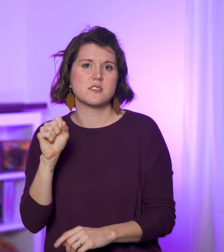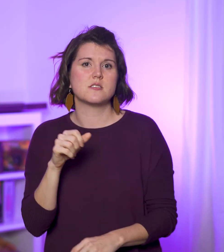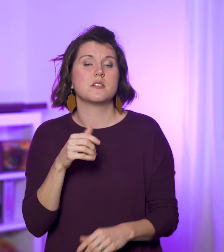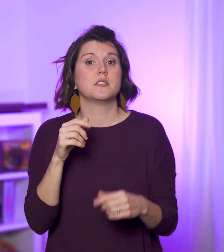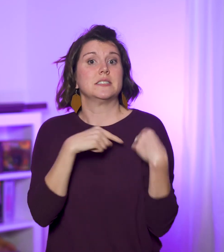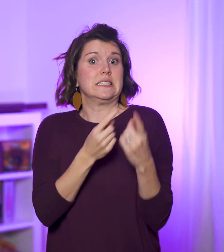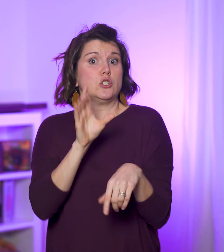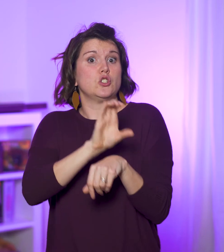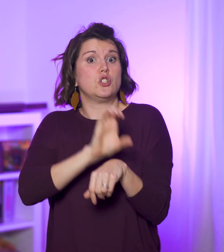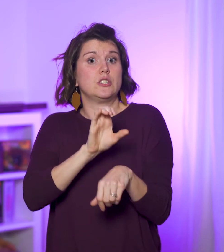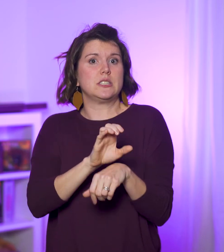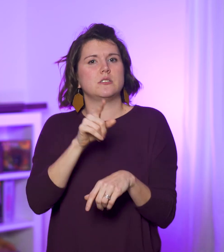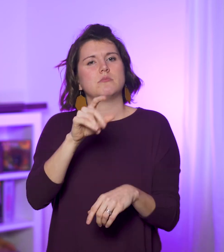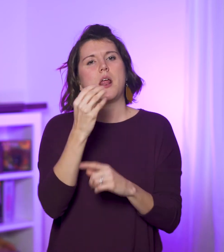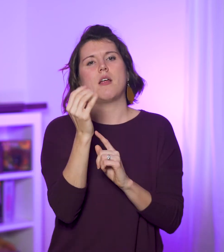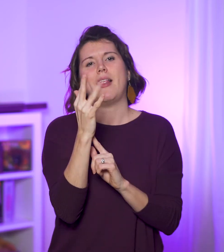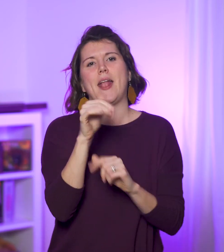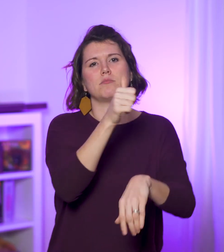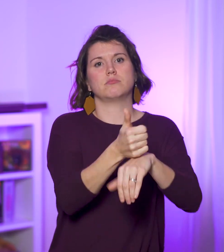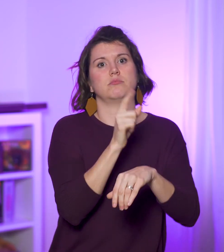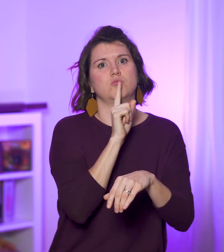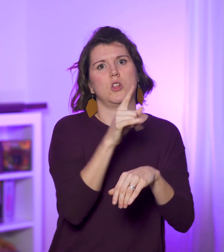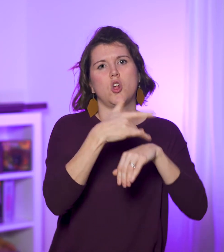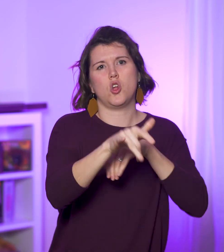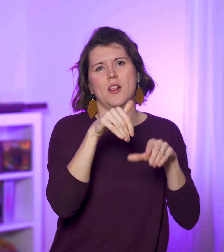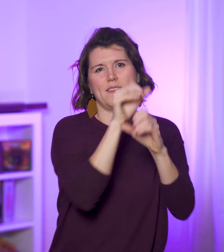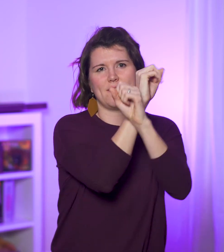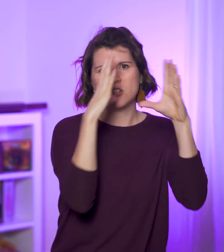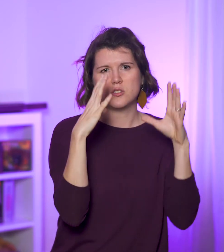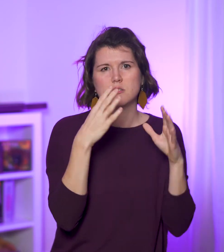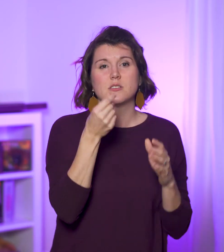Since churches were lampstands earlier in this vision,